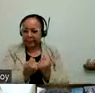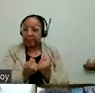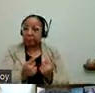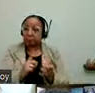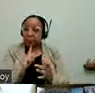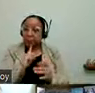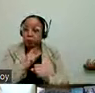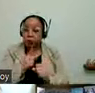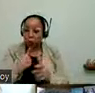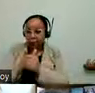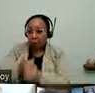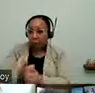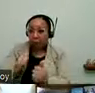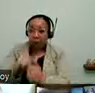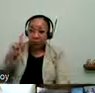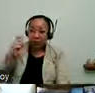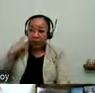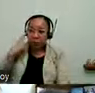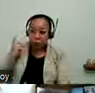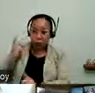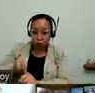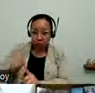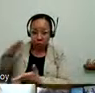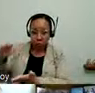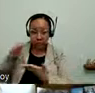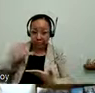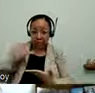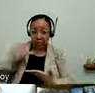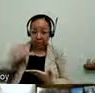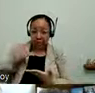receive. And connecting Chicagoans with disabilities. To so many of